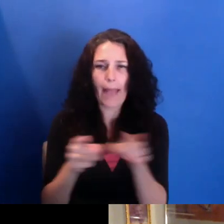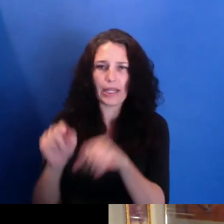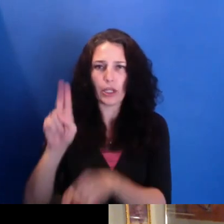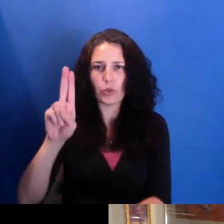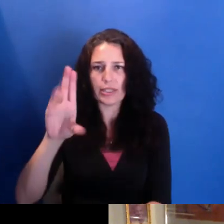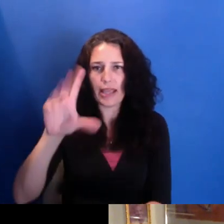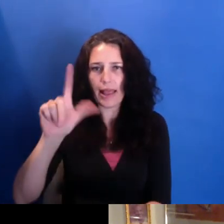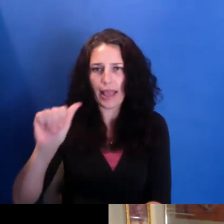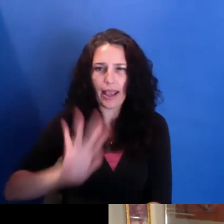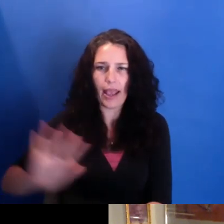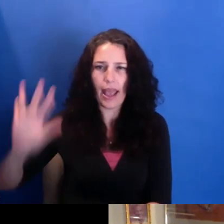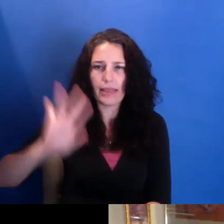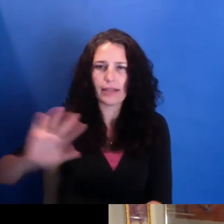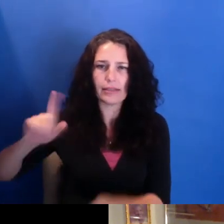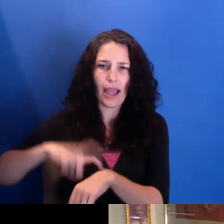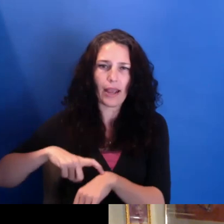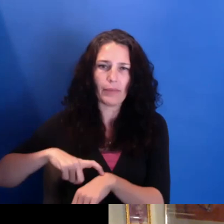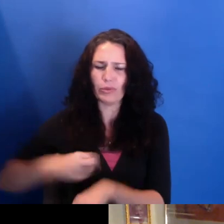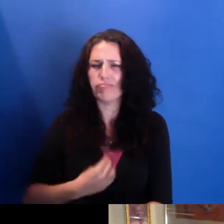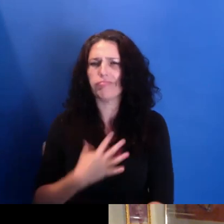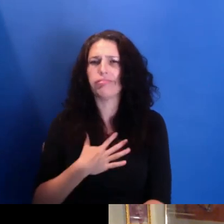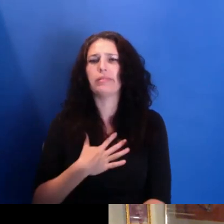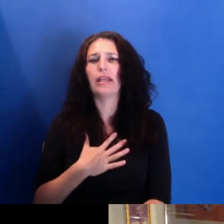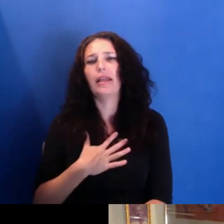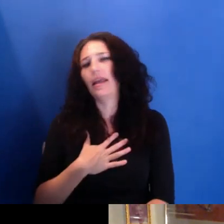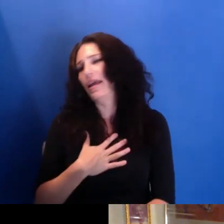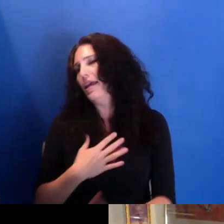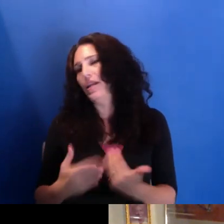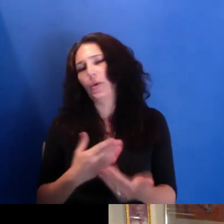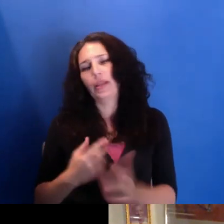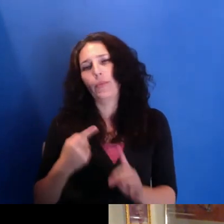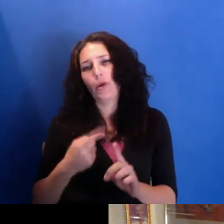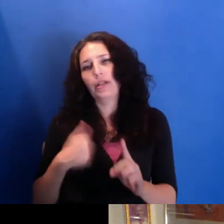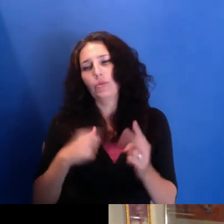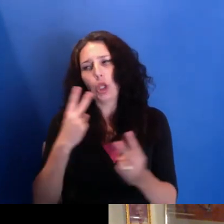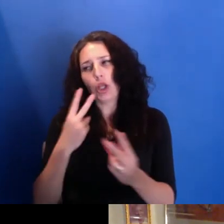back to see how we can-- how we can move forward and create a certain type